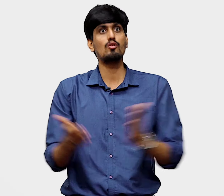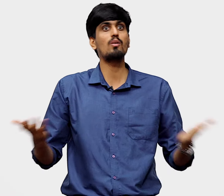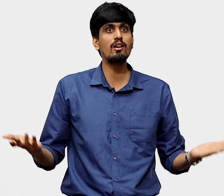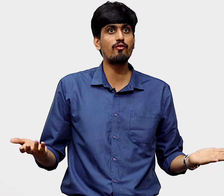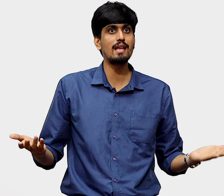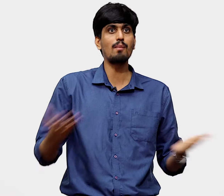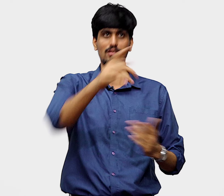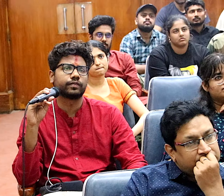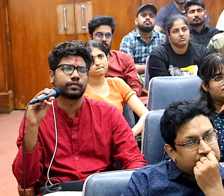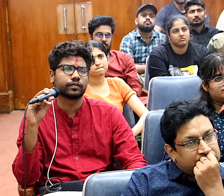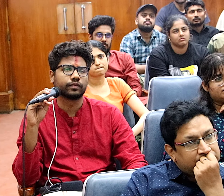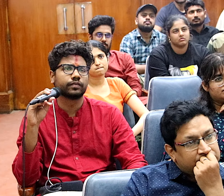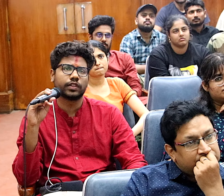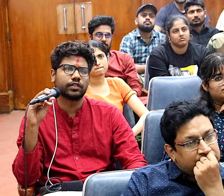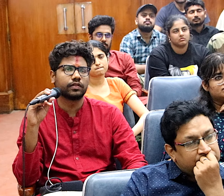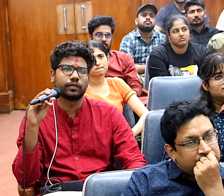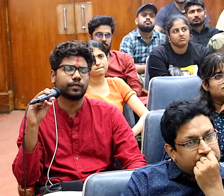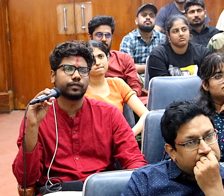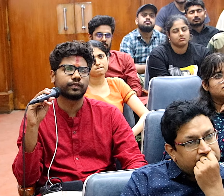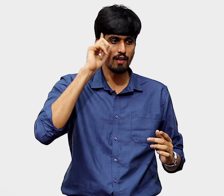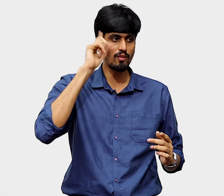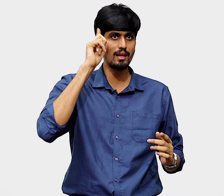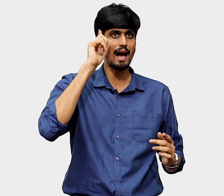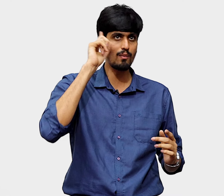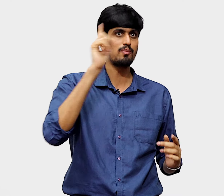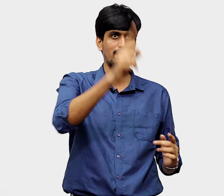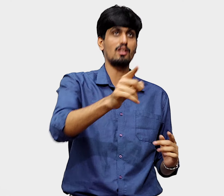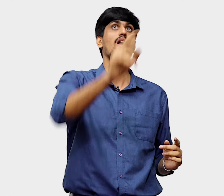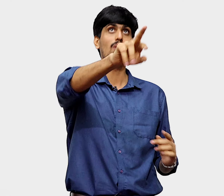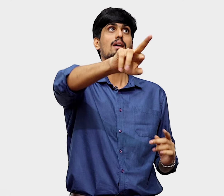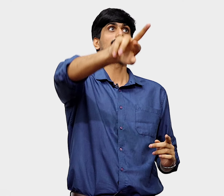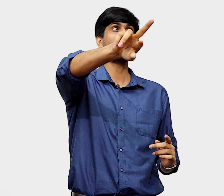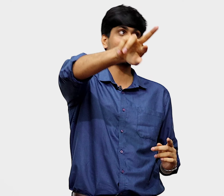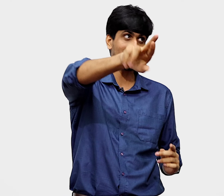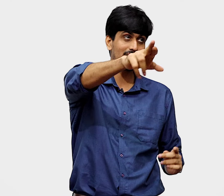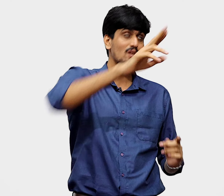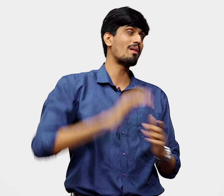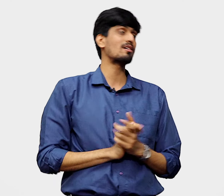So it's a win for the animals, you get my point. So it is only done from the animal's perspective. Now regarding the second thing you mentioned,